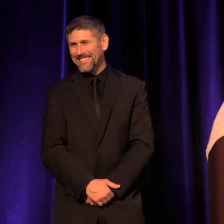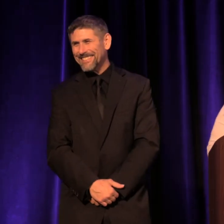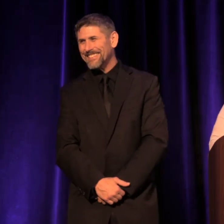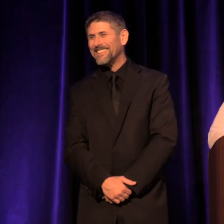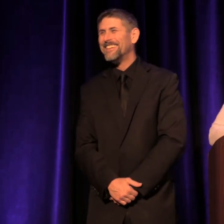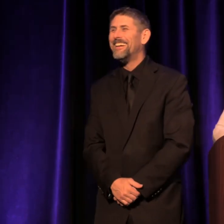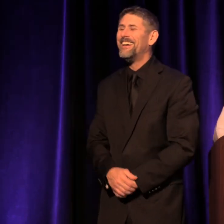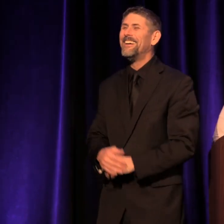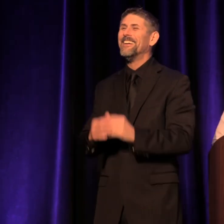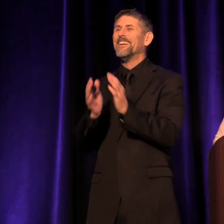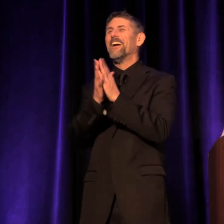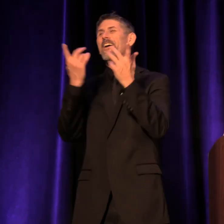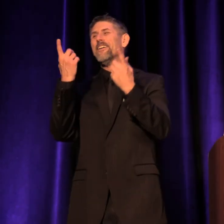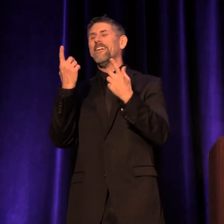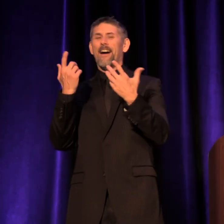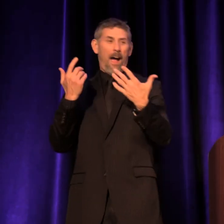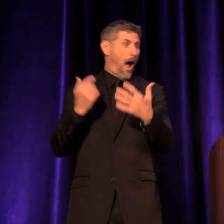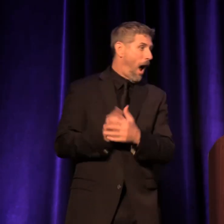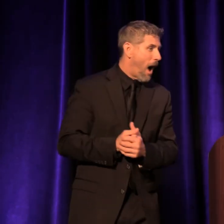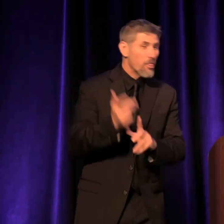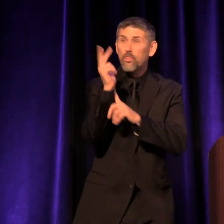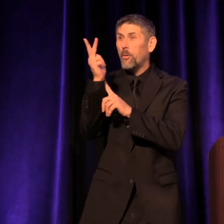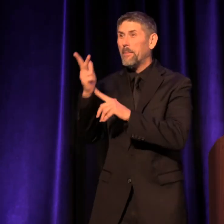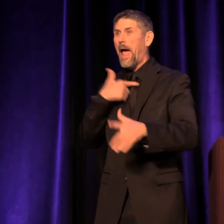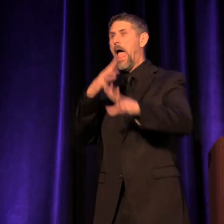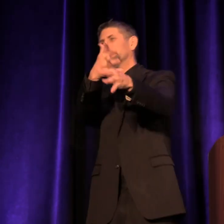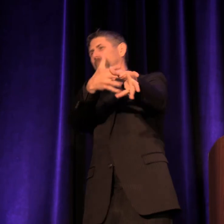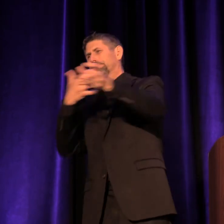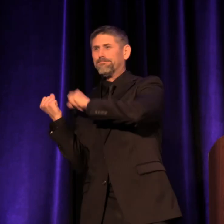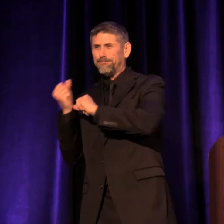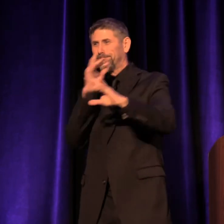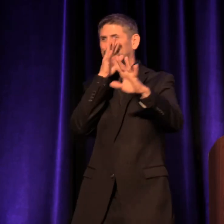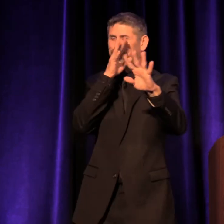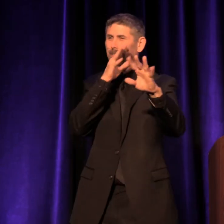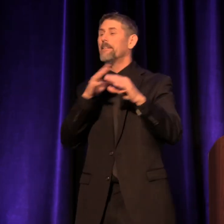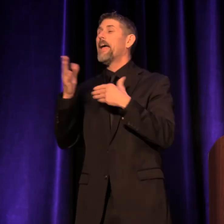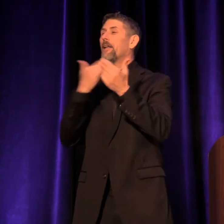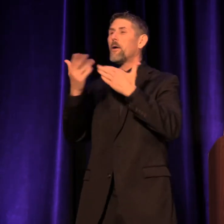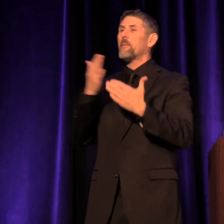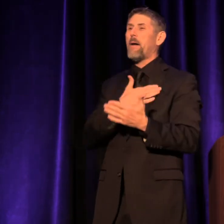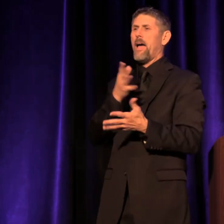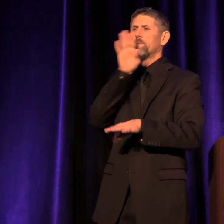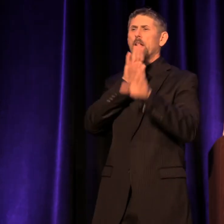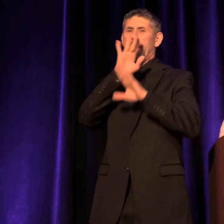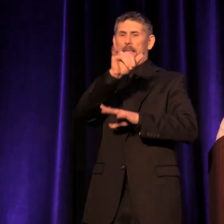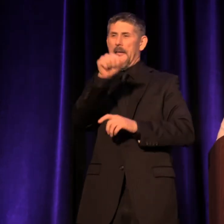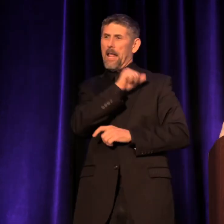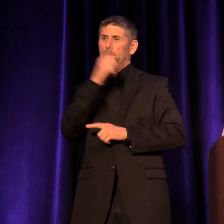Oh, now I only have three minutes, I'd better talk fast. Okay. My frustration with this attitude about theater for young people,